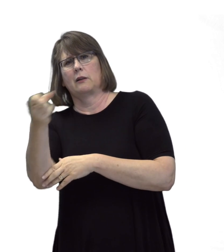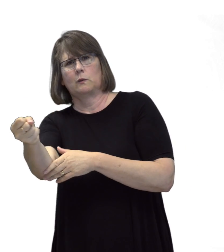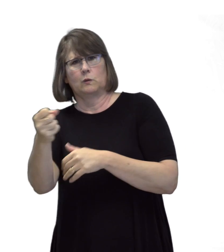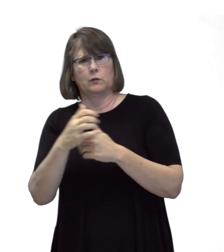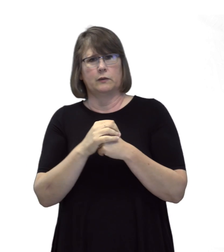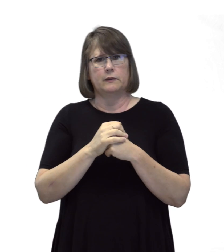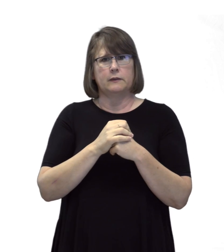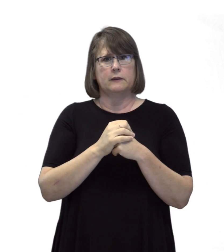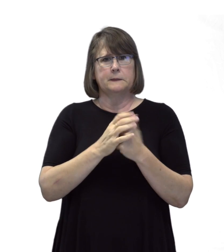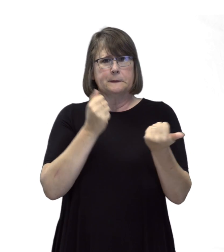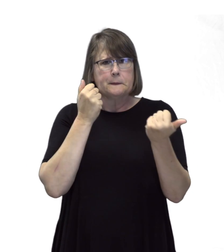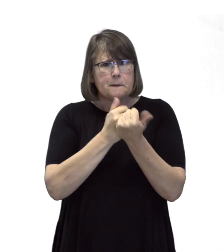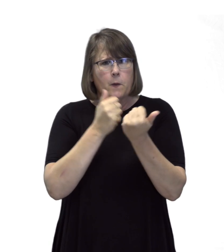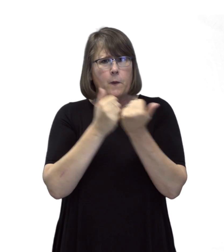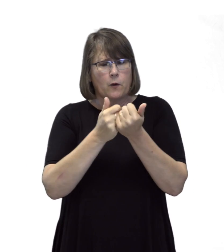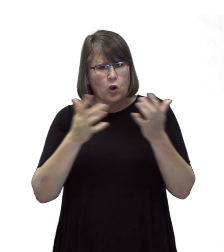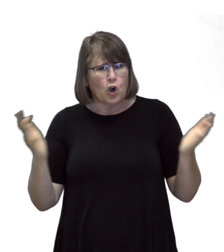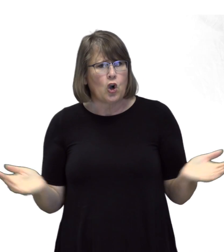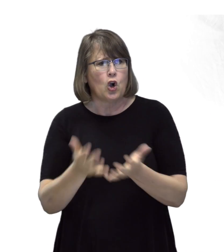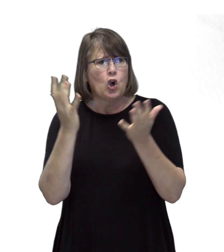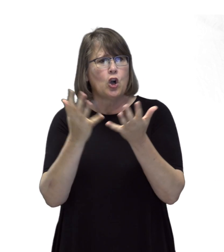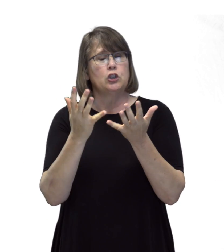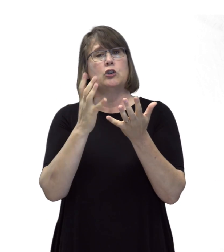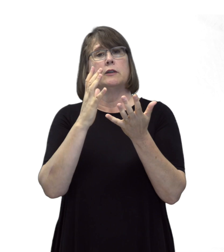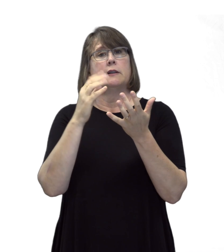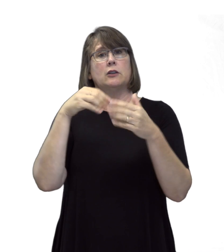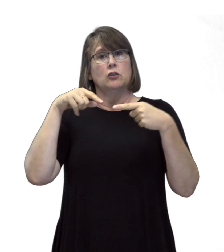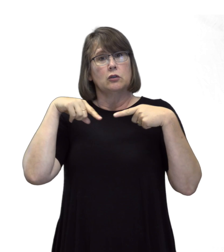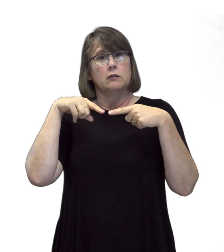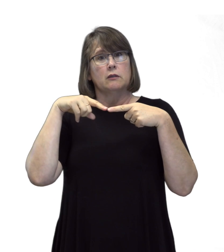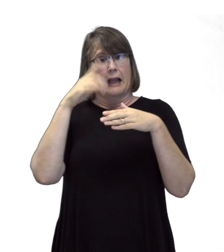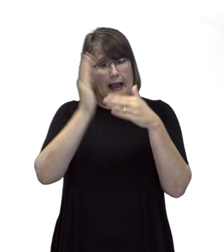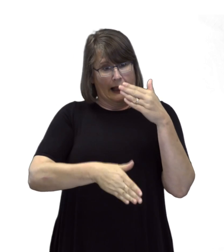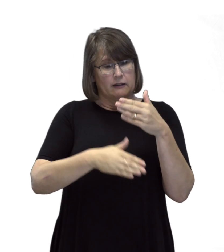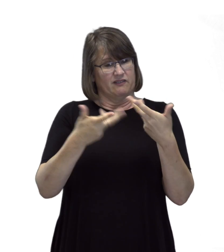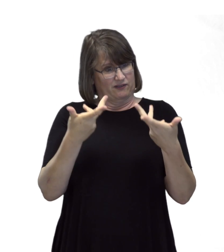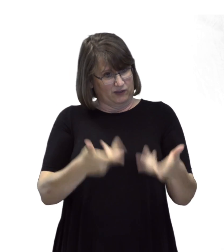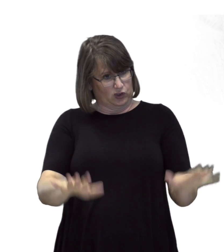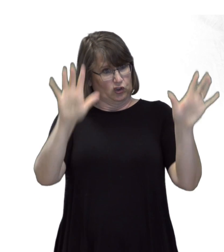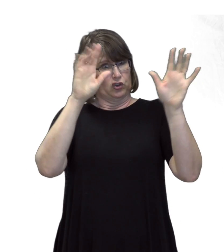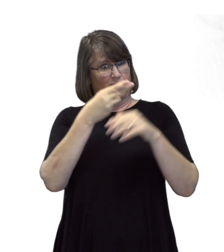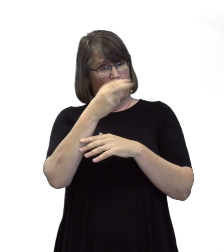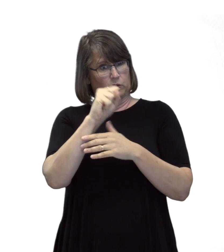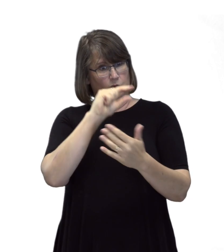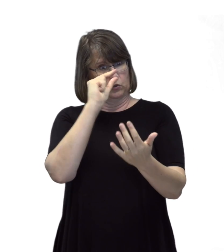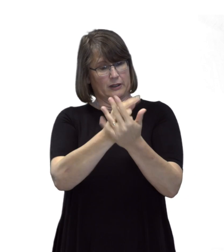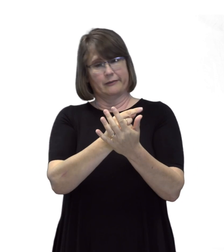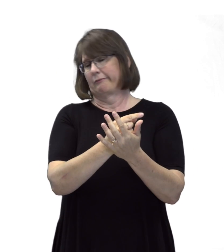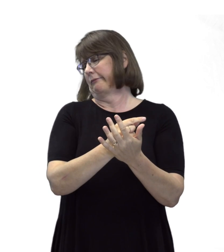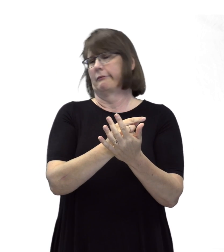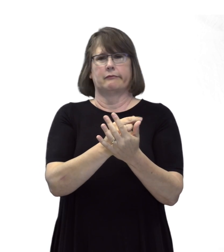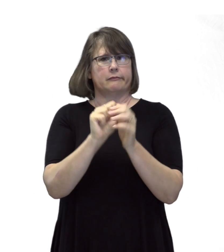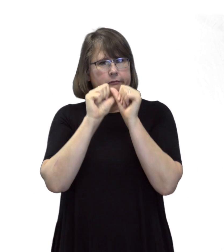Support and encouragement does not end at high school graduation.